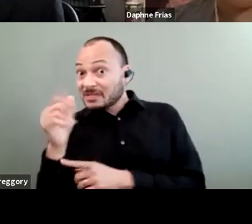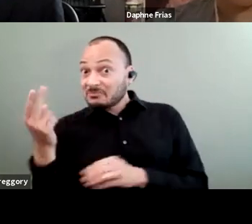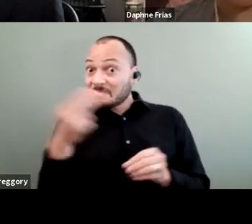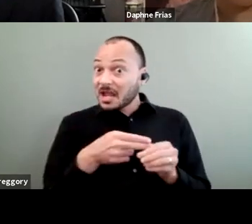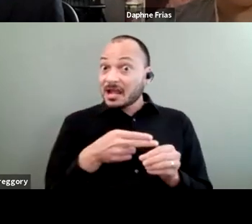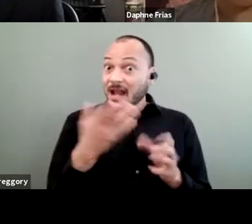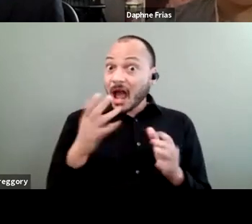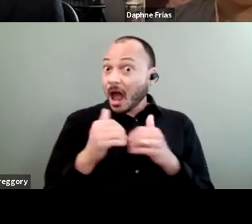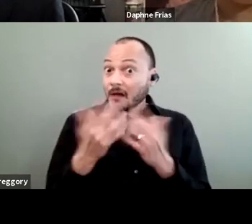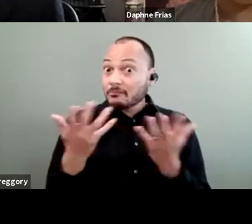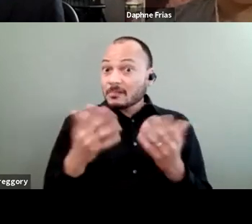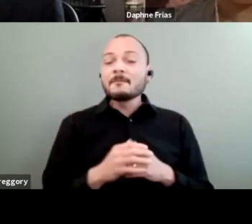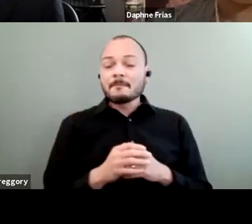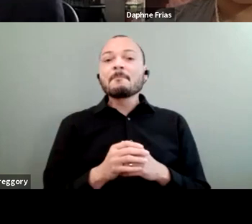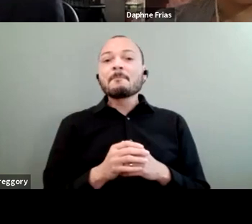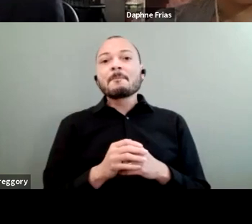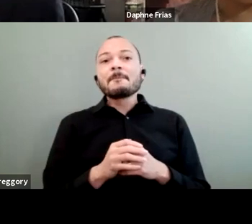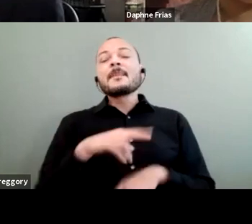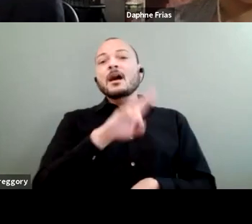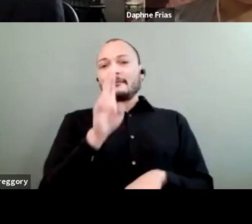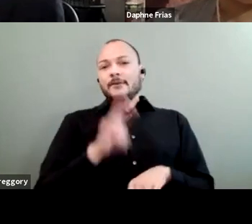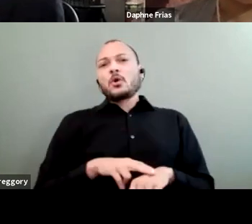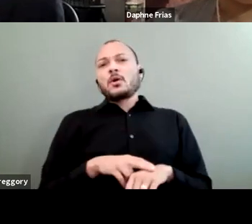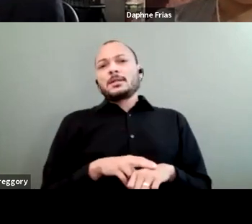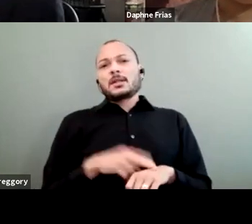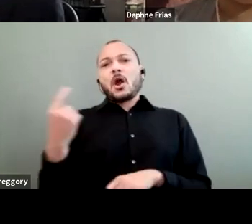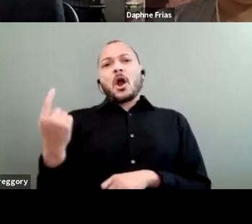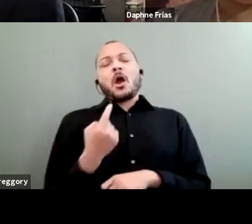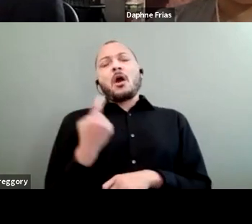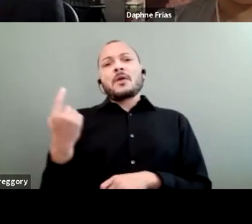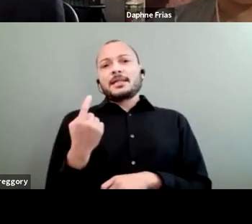there is always this false idea that including people